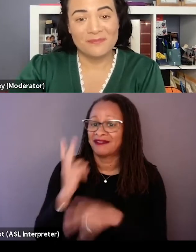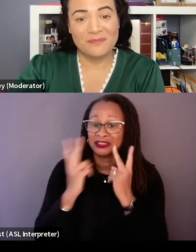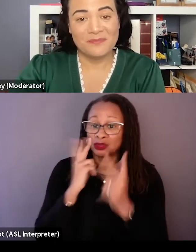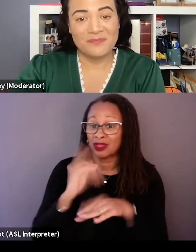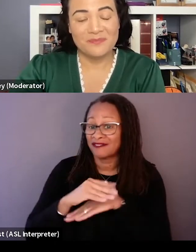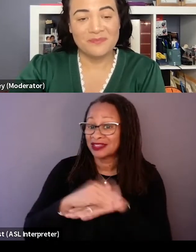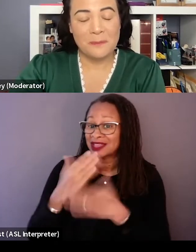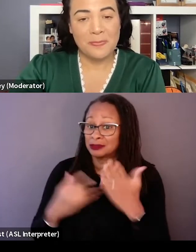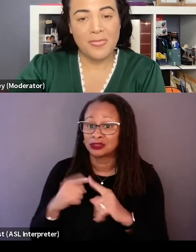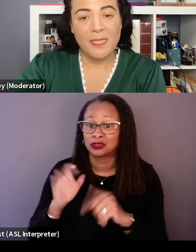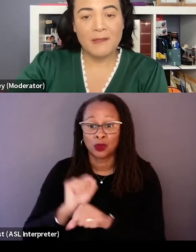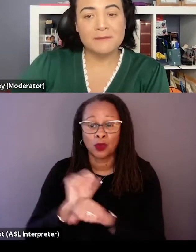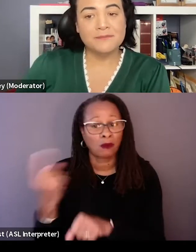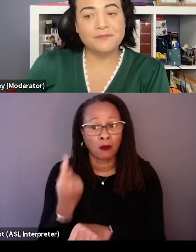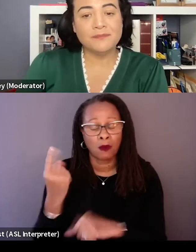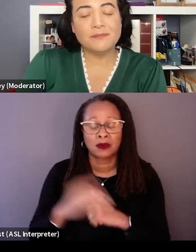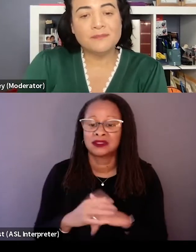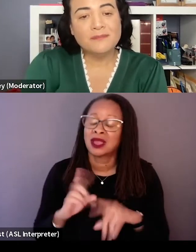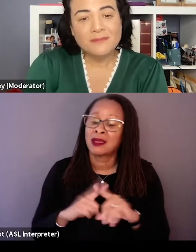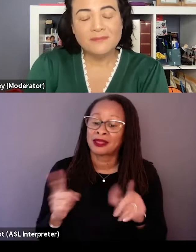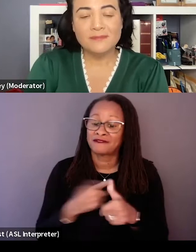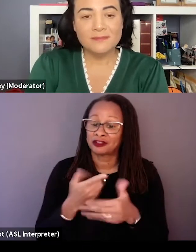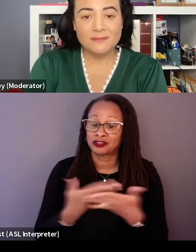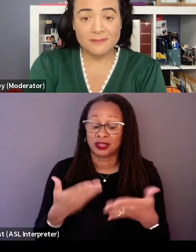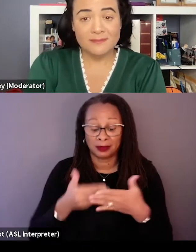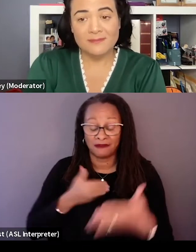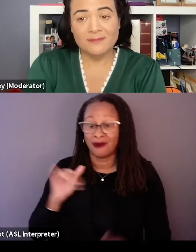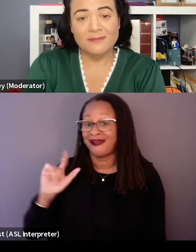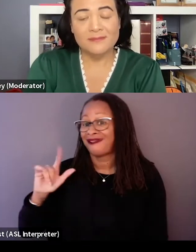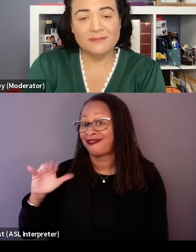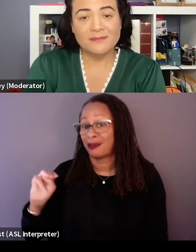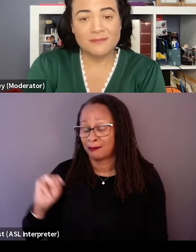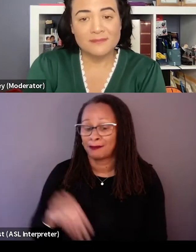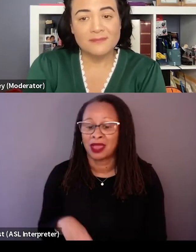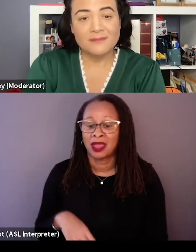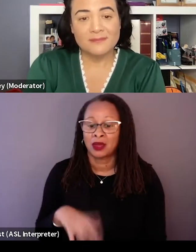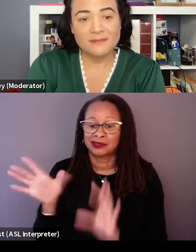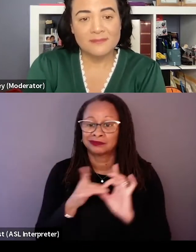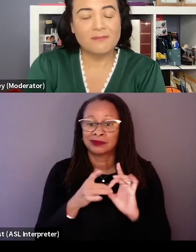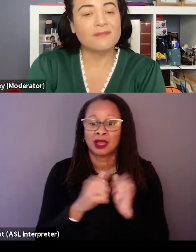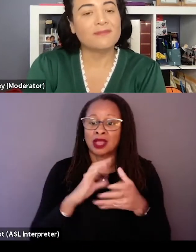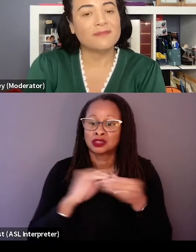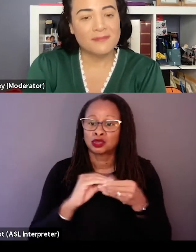And so the first step, even before ILM was hooking me up with a storyboard artist named Josh Shepherd.